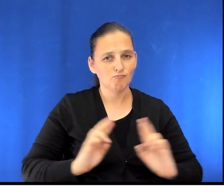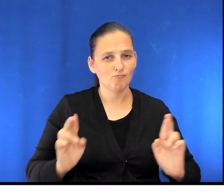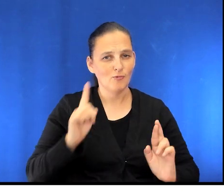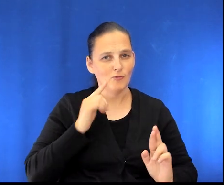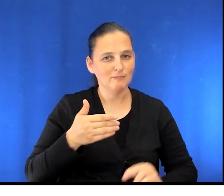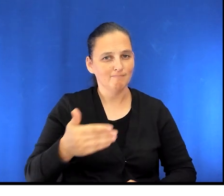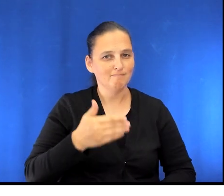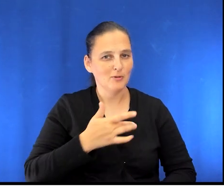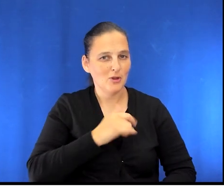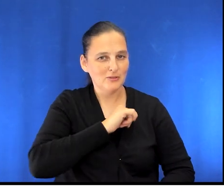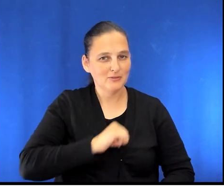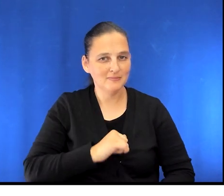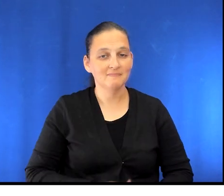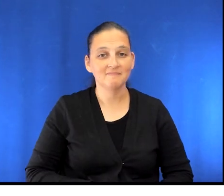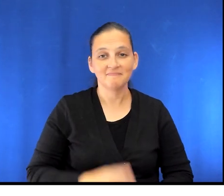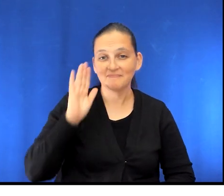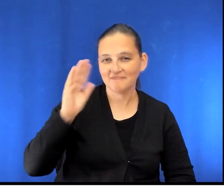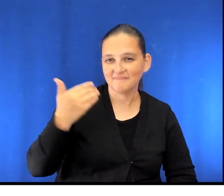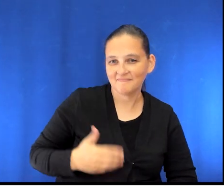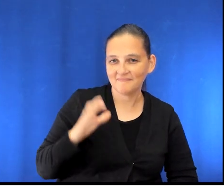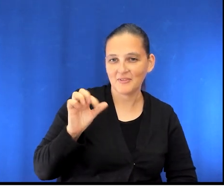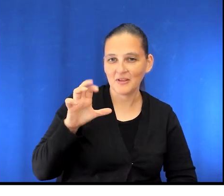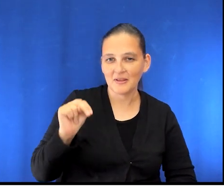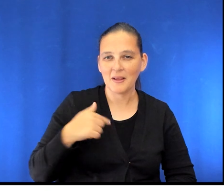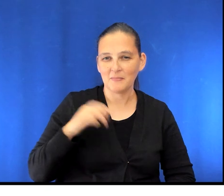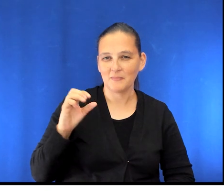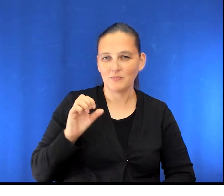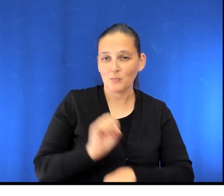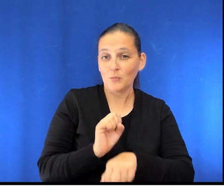Hi, my name is Caron and I'm an occupational therapist. You may see me closer